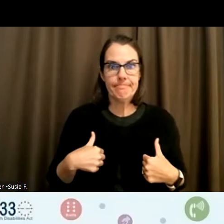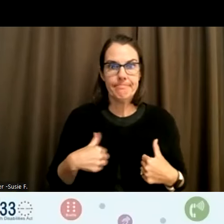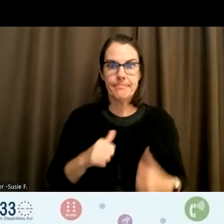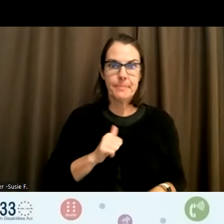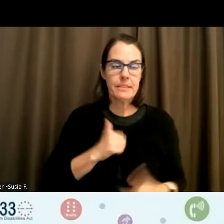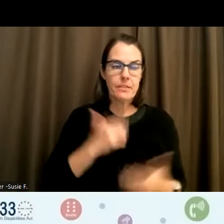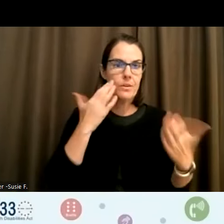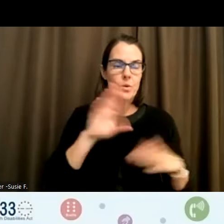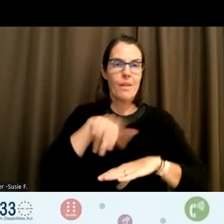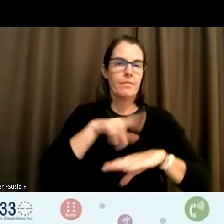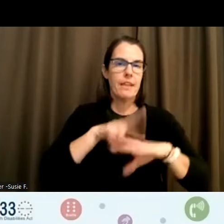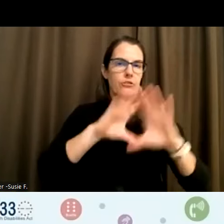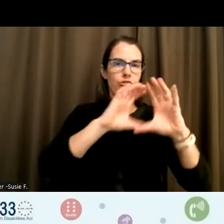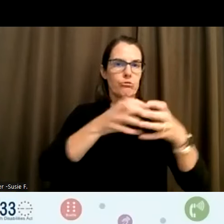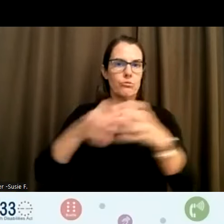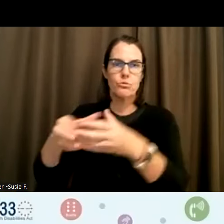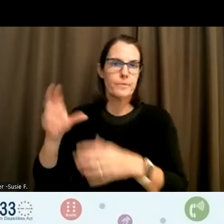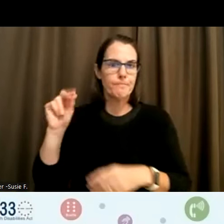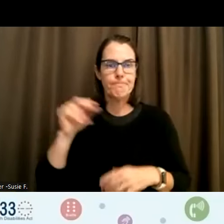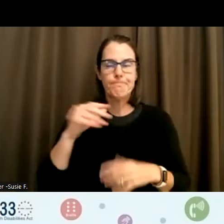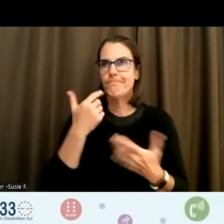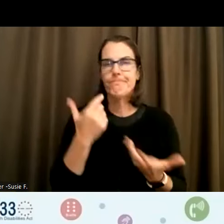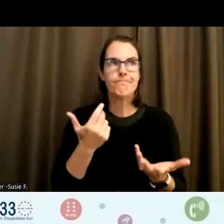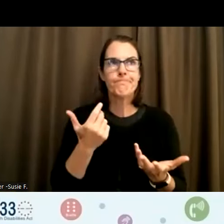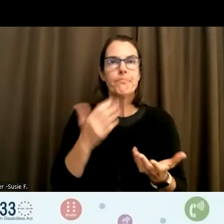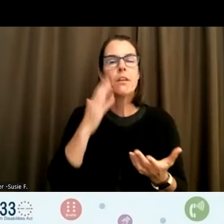I know that you there are a variety of.